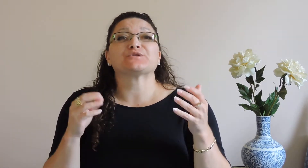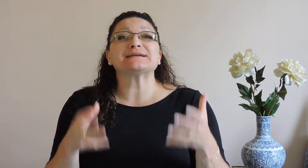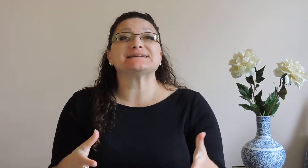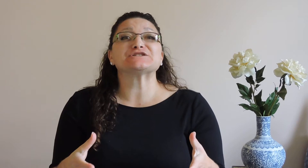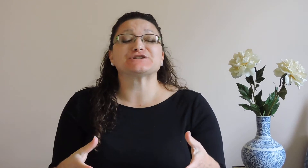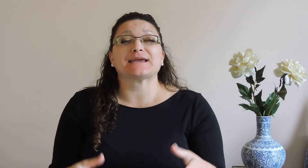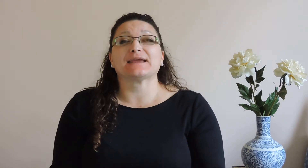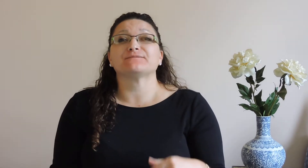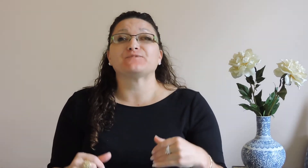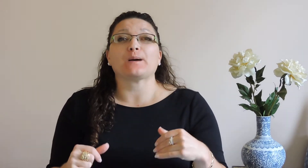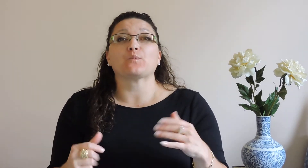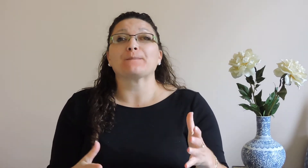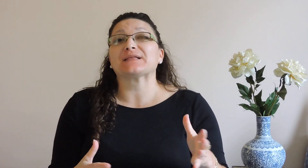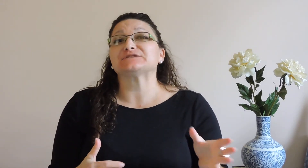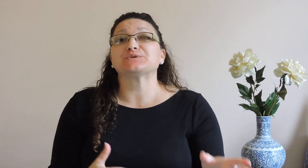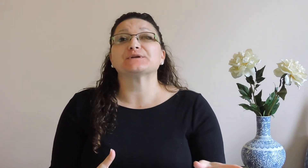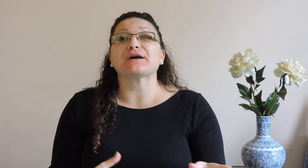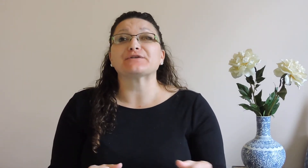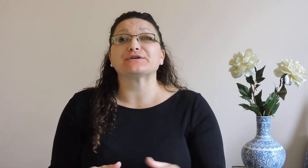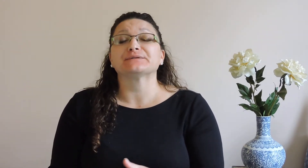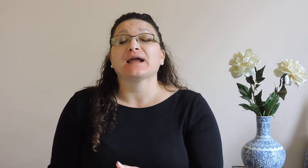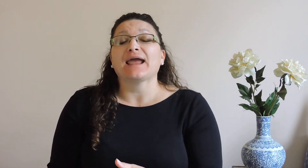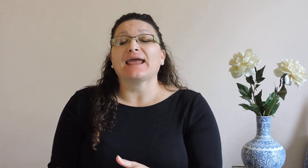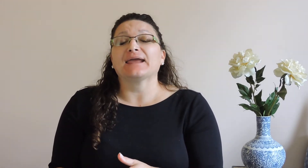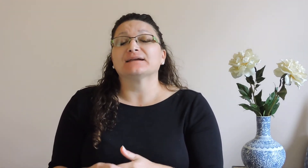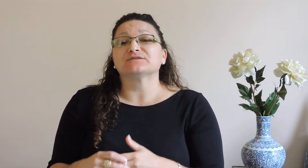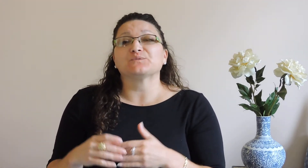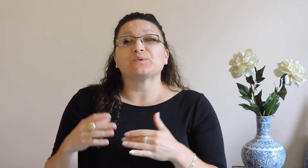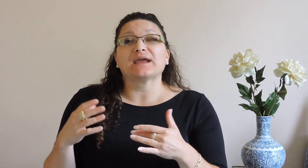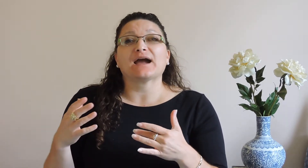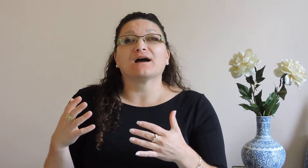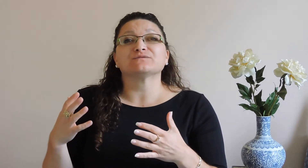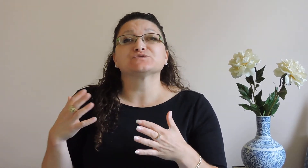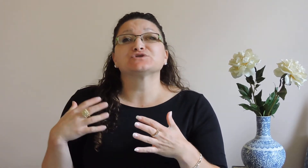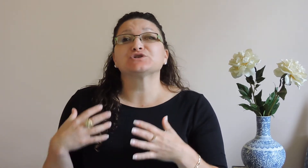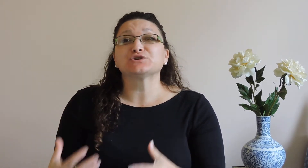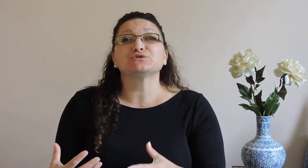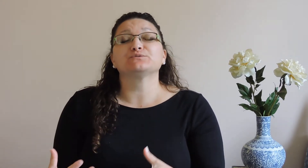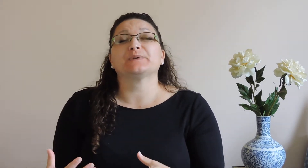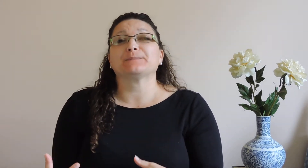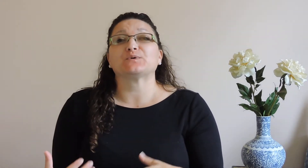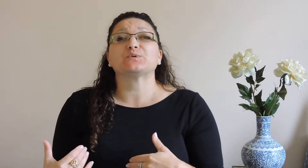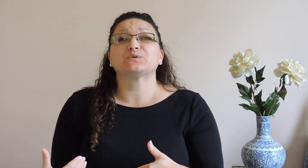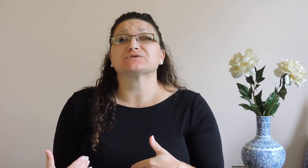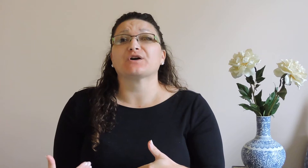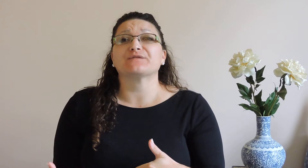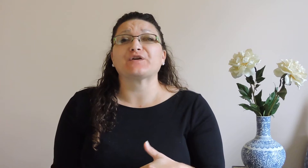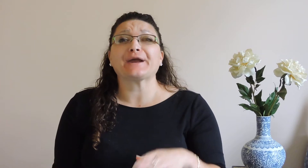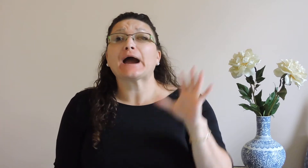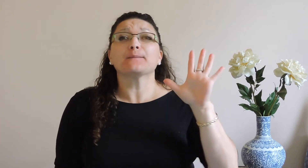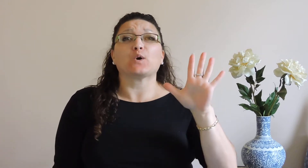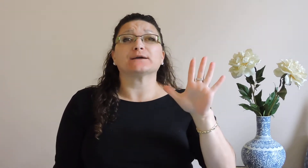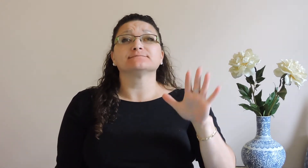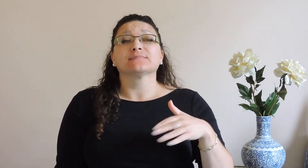transitioning from one place to another and we have two people who are Hard of Hearing. I'm one.